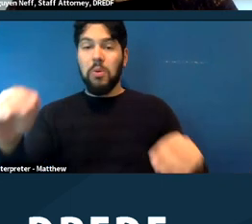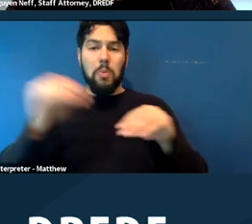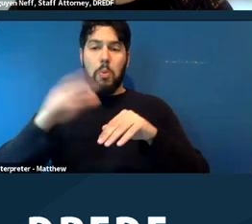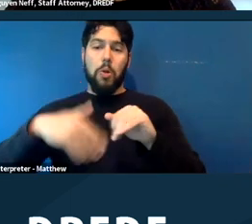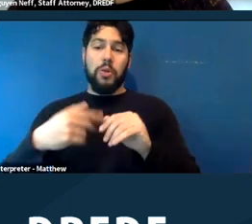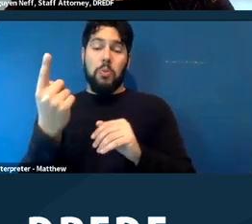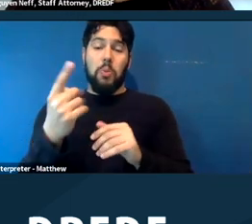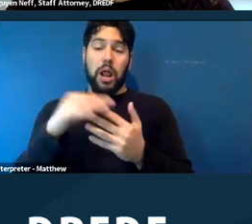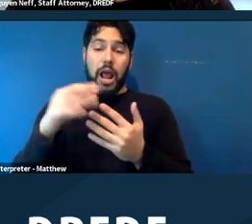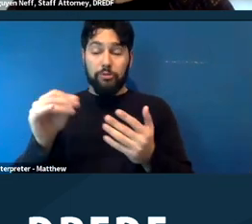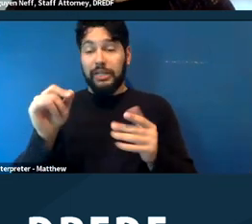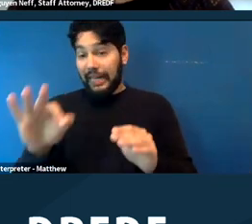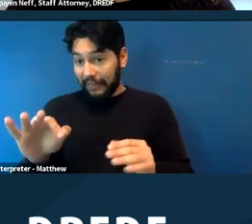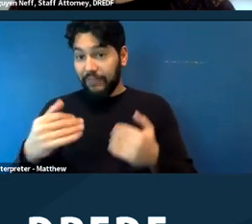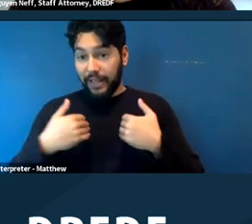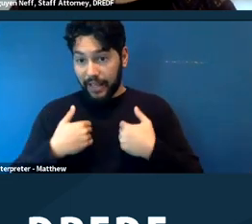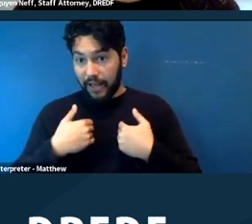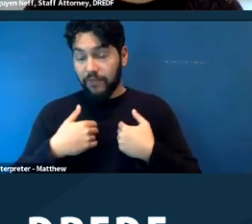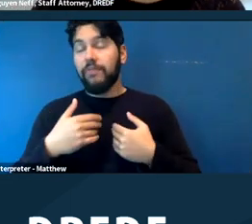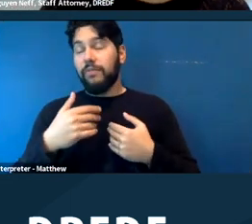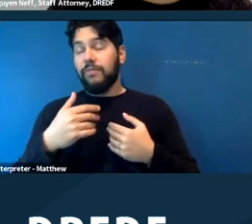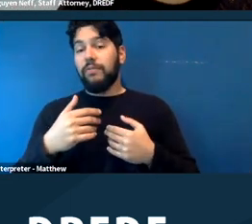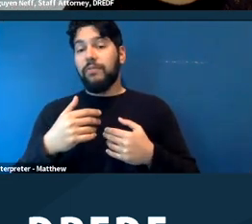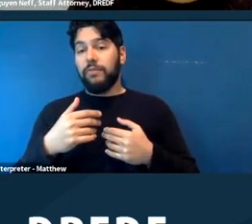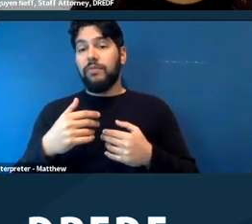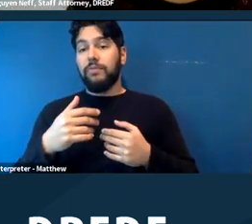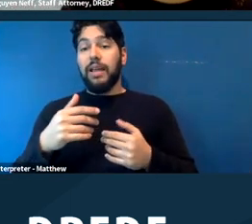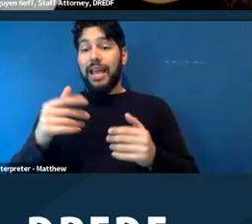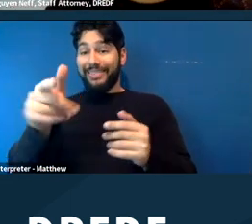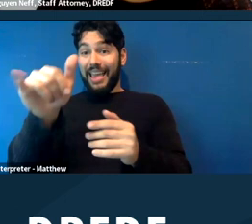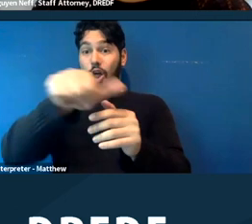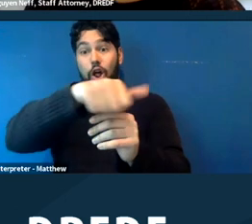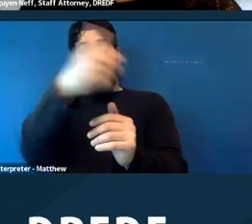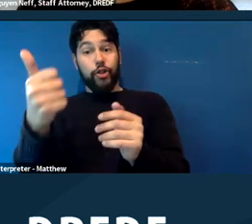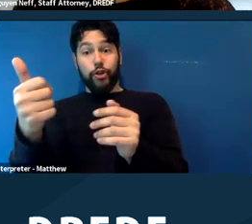but if there is, more than one option, and one is accessible and the other one isn't,